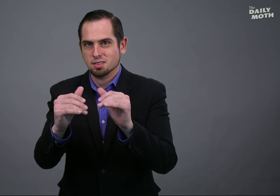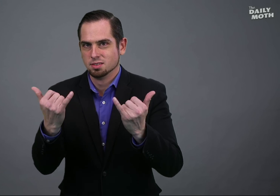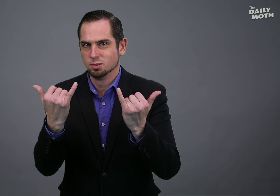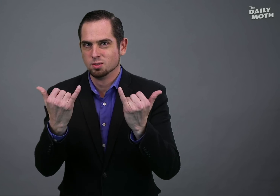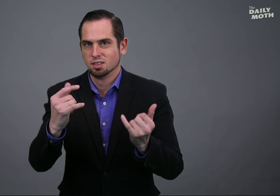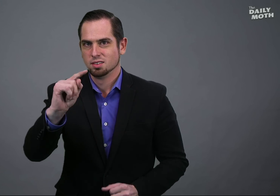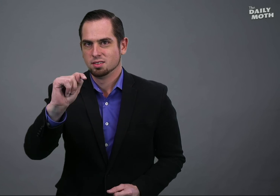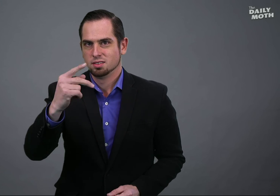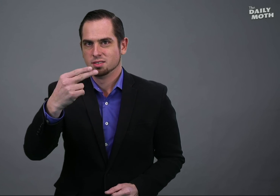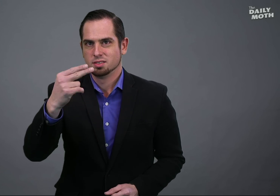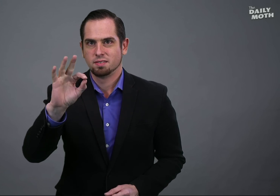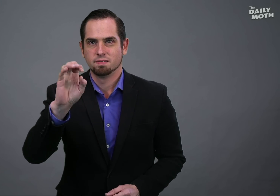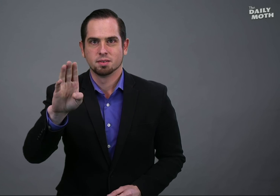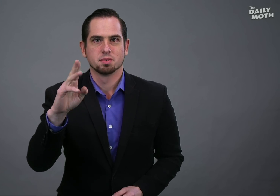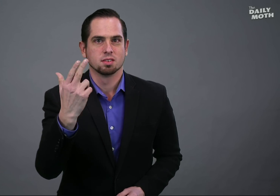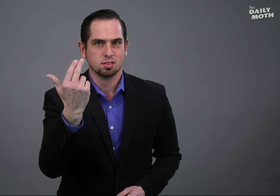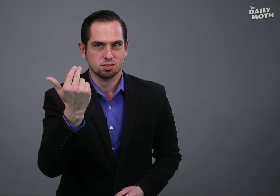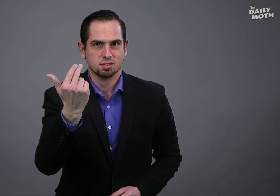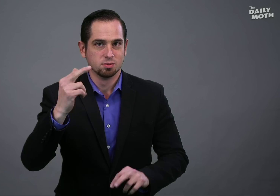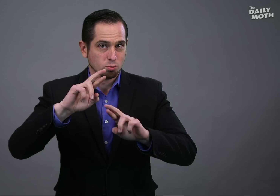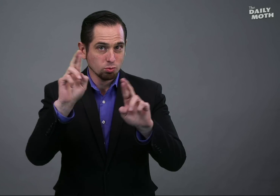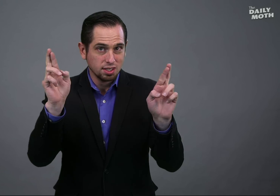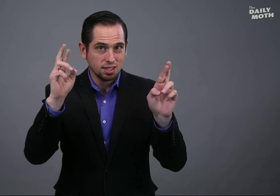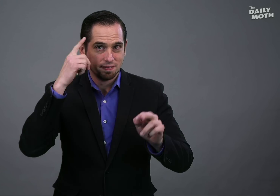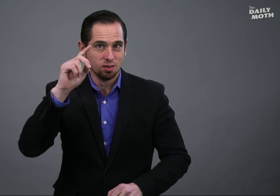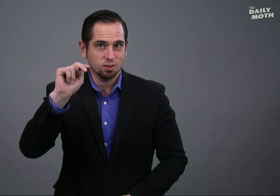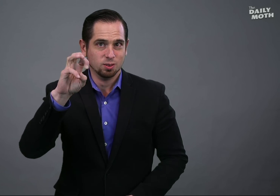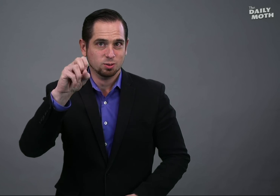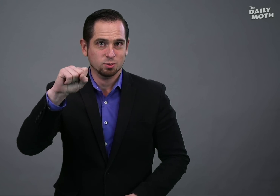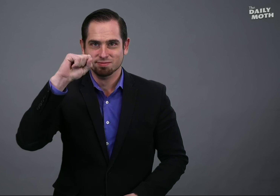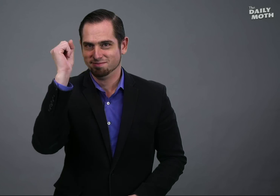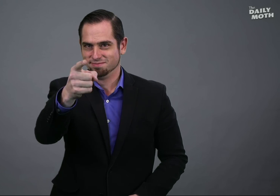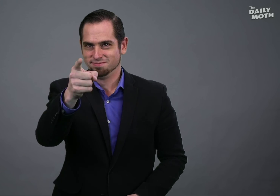It is Thursday, February 13. Ready for news?